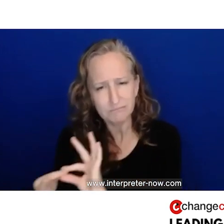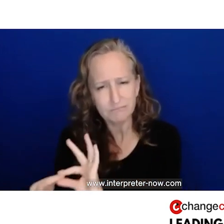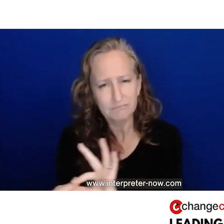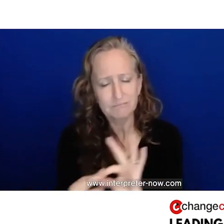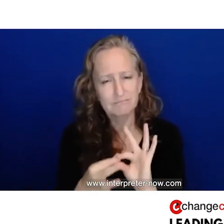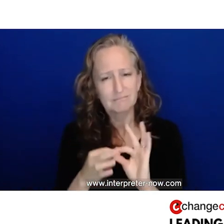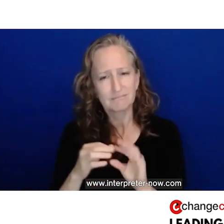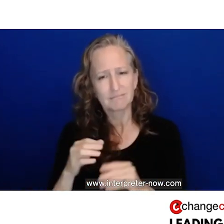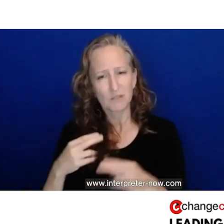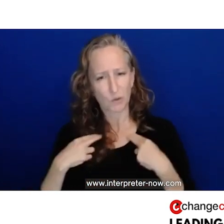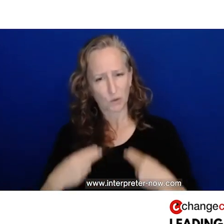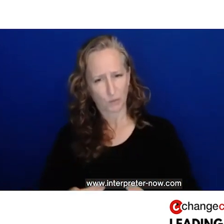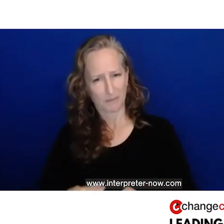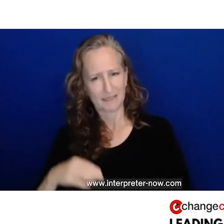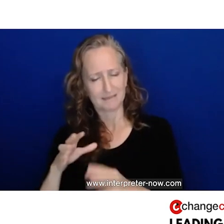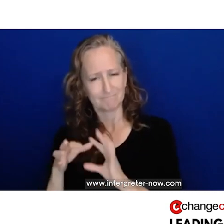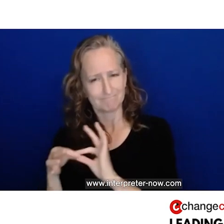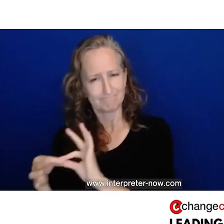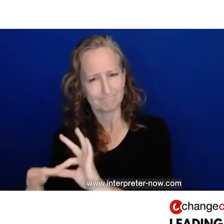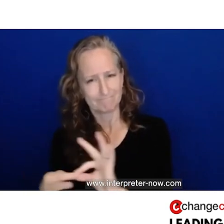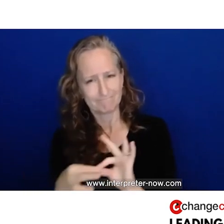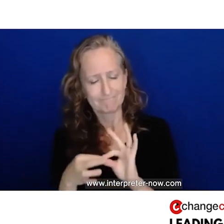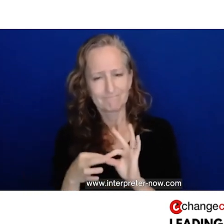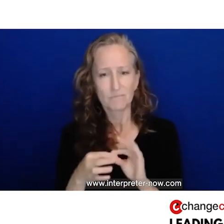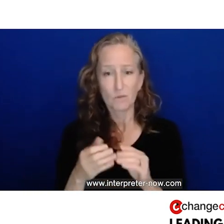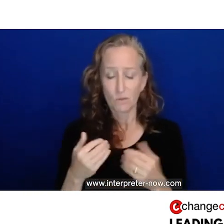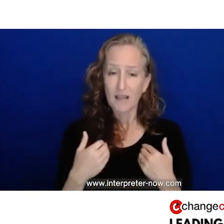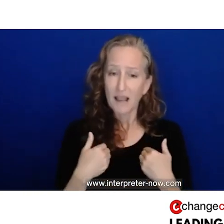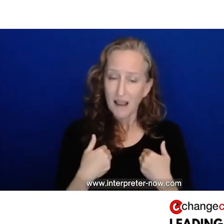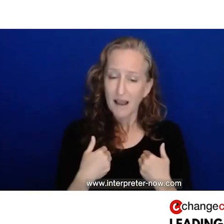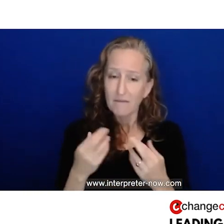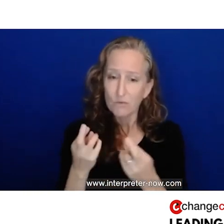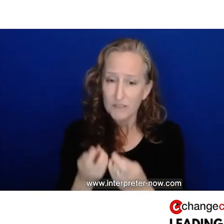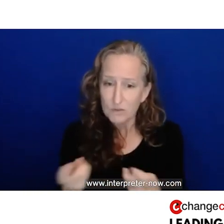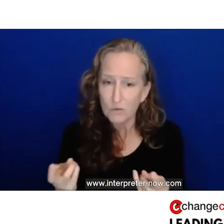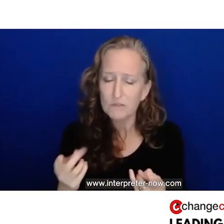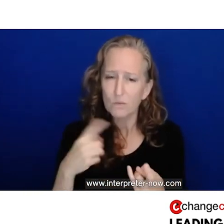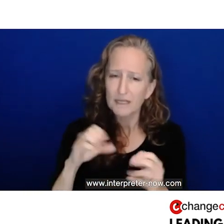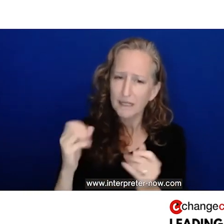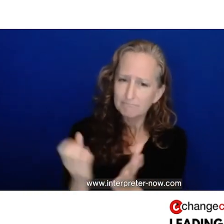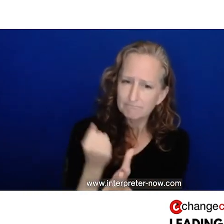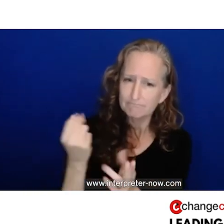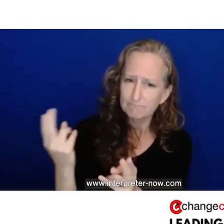that there is an array of resources right now that we can tap into, to build our resilience